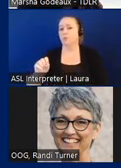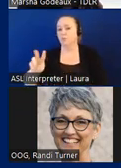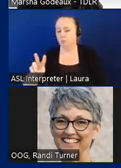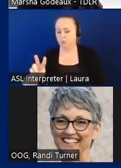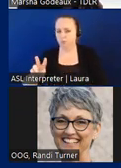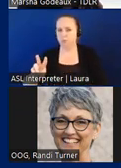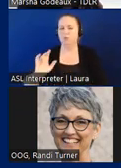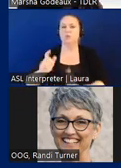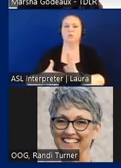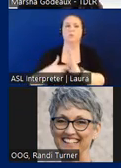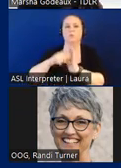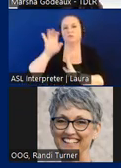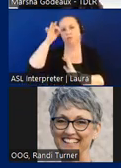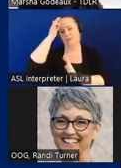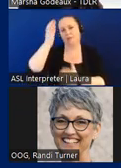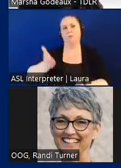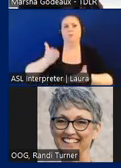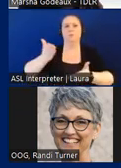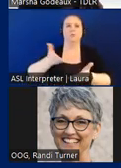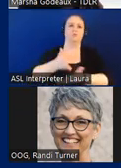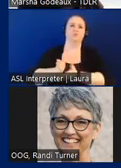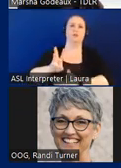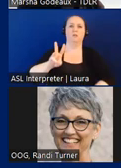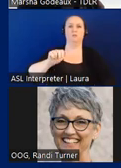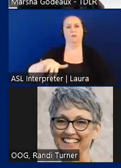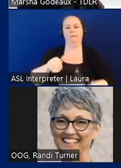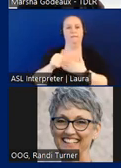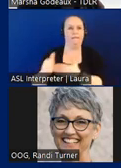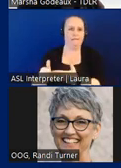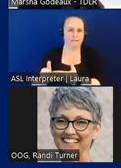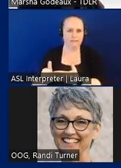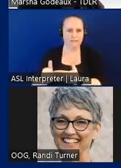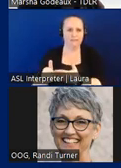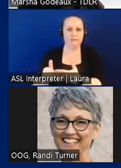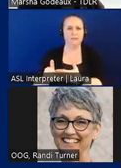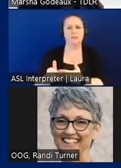federally proposed public right-of-way guidelines the portions of those purpose guidelines they're